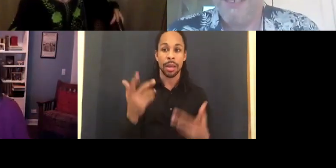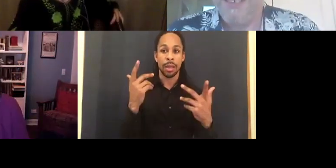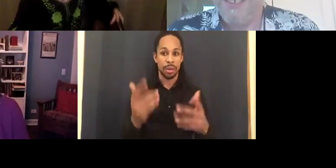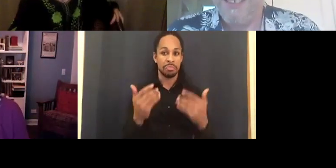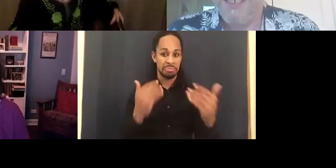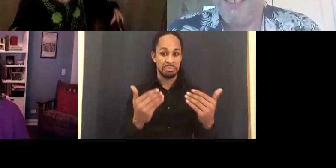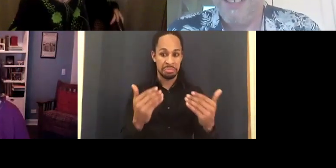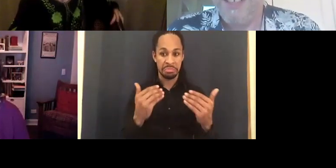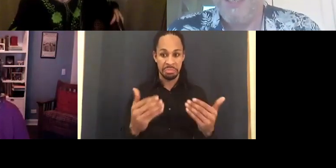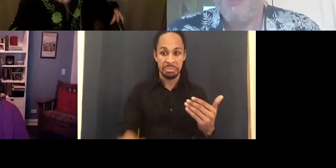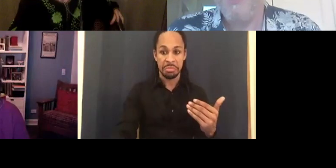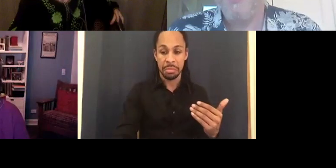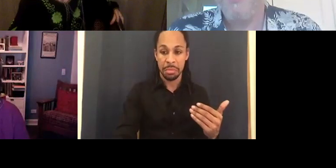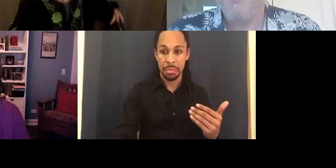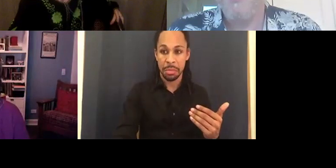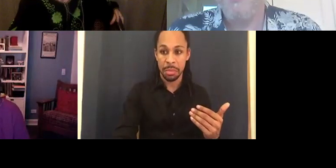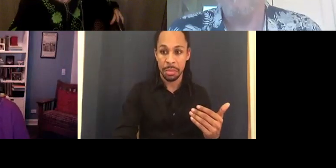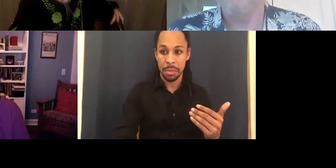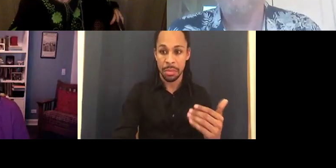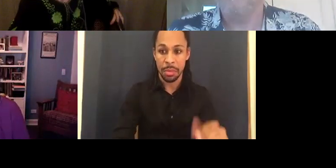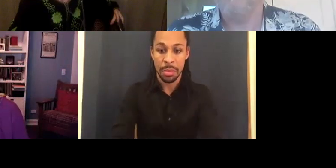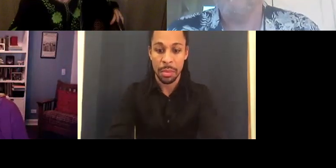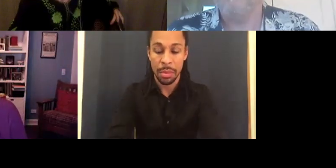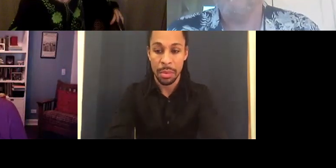Susan Nussbaum: Okay. What was the question?